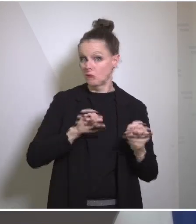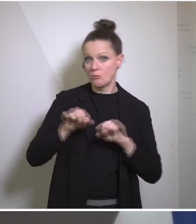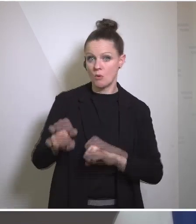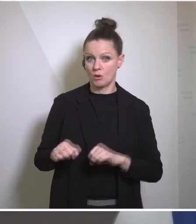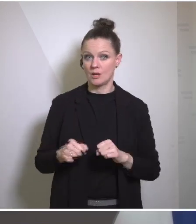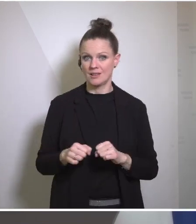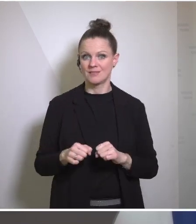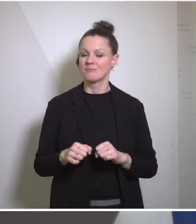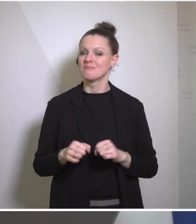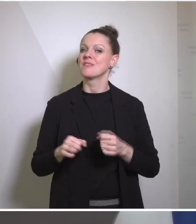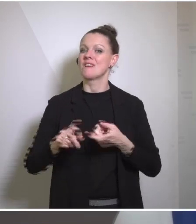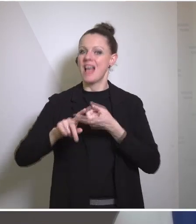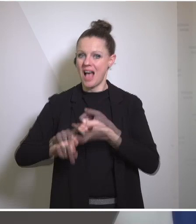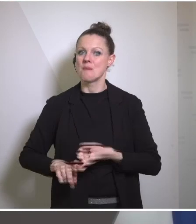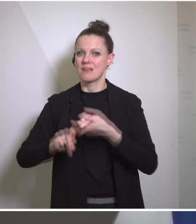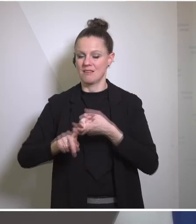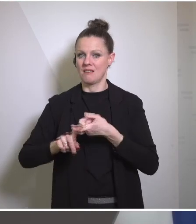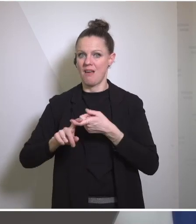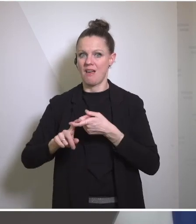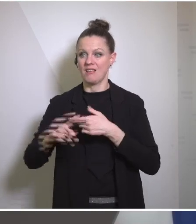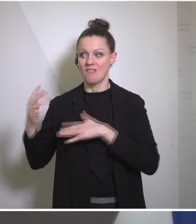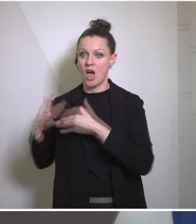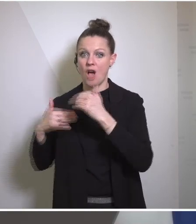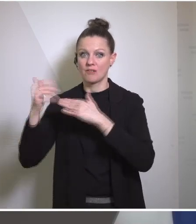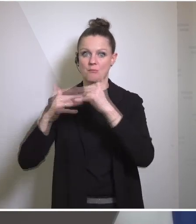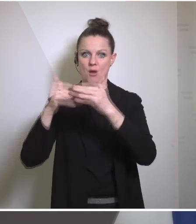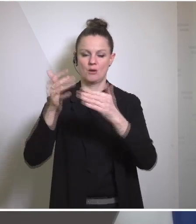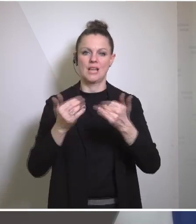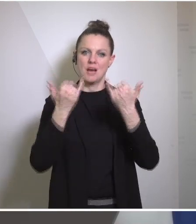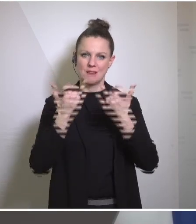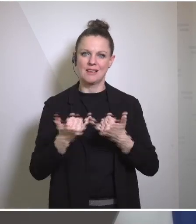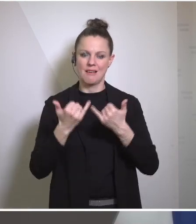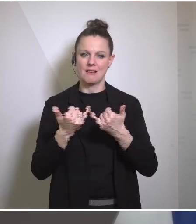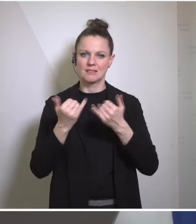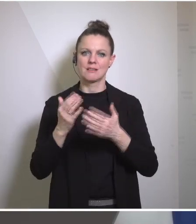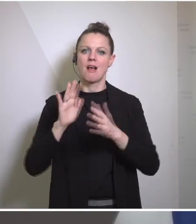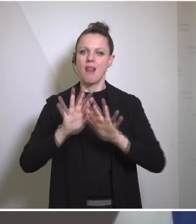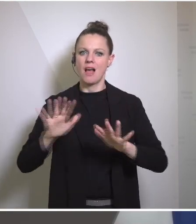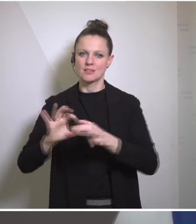dependency, but we have moved out now aggressively to a certain degree. And we will continue doing